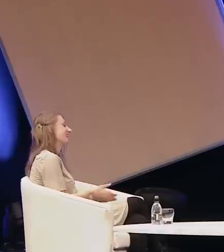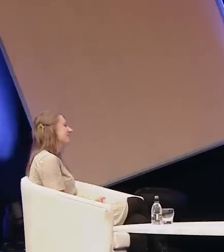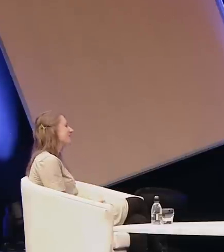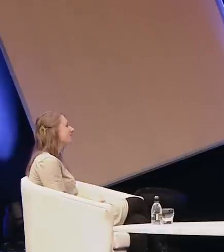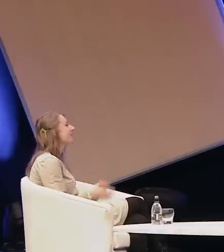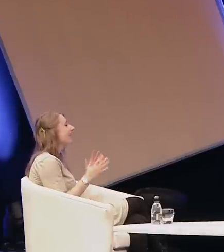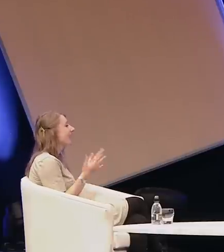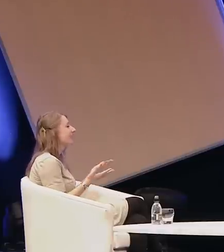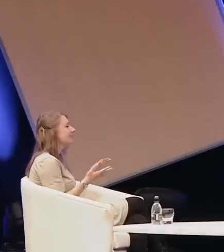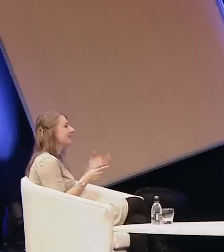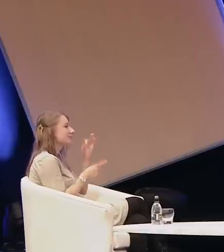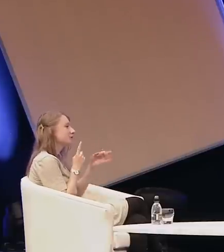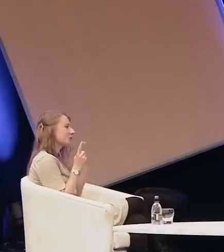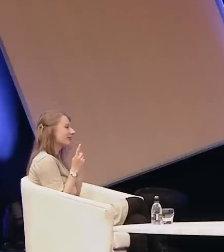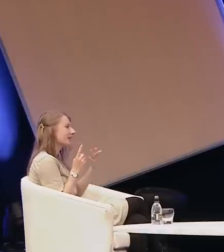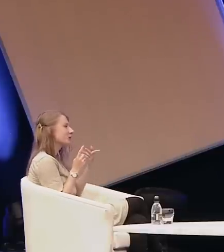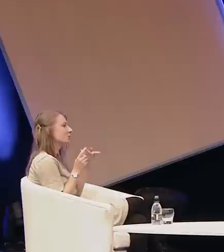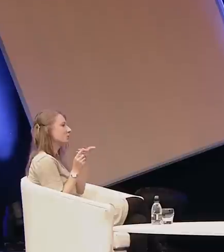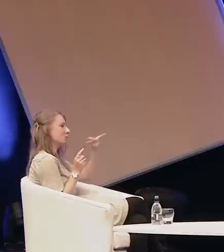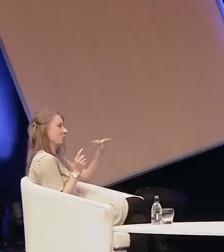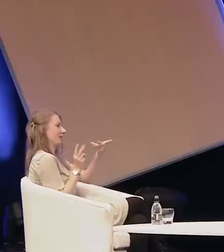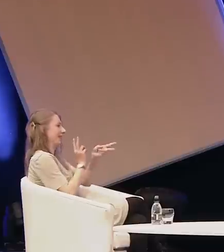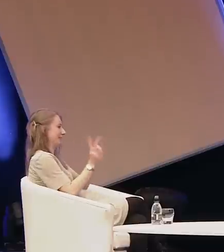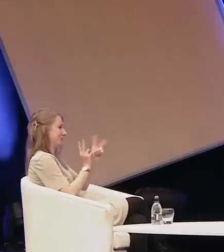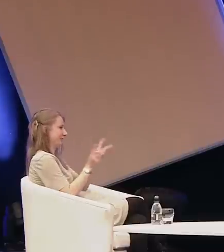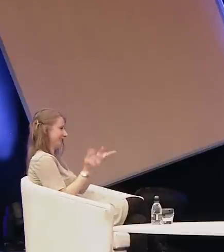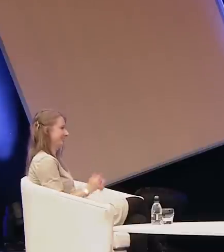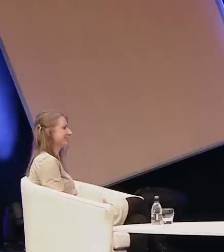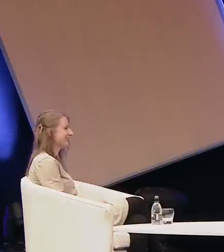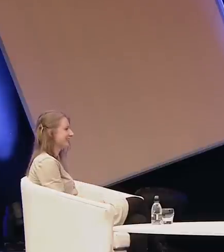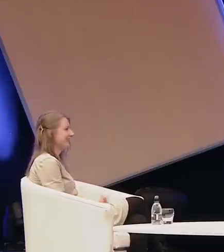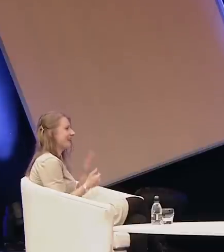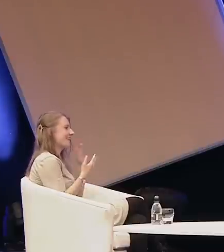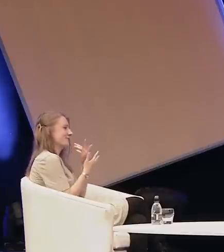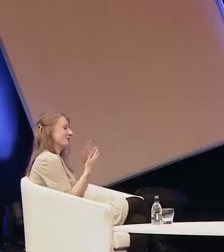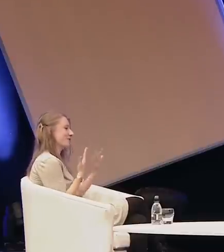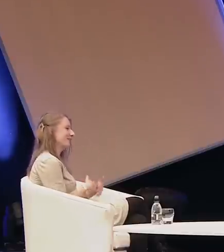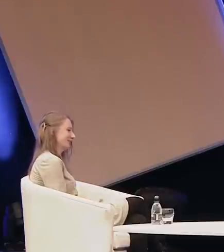and a special thank you to our british sign language interpreters, thank you so much thank you